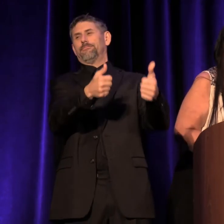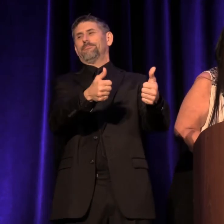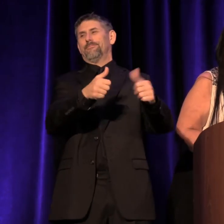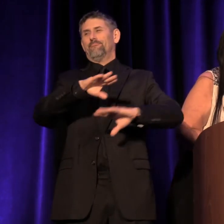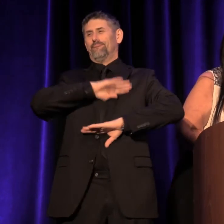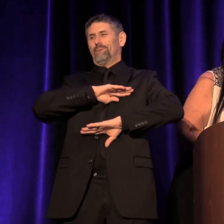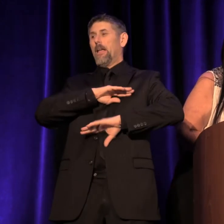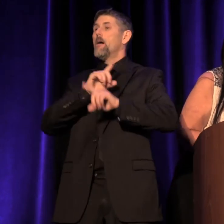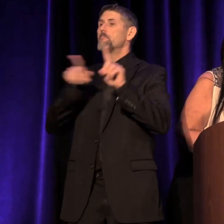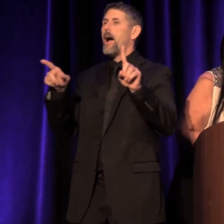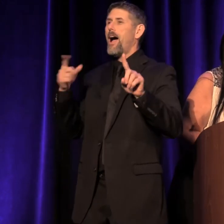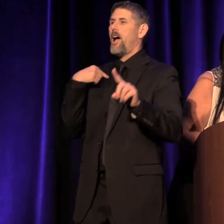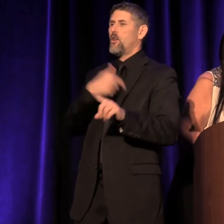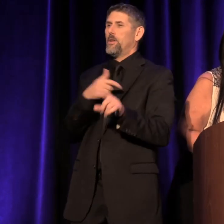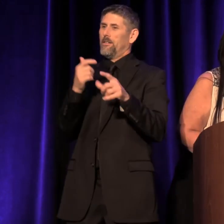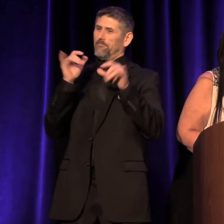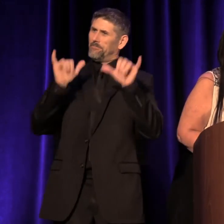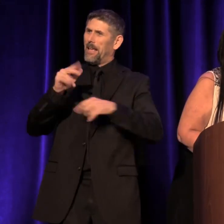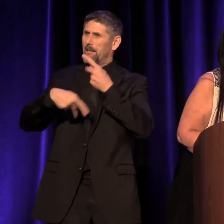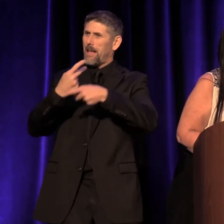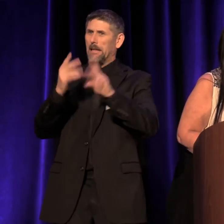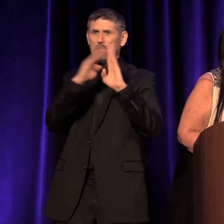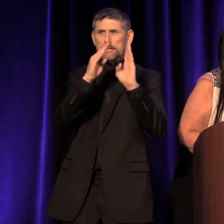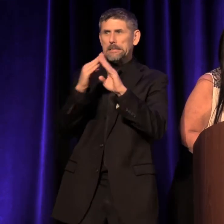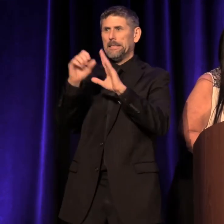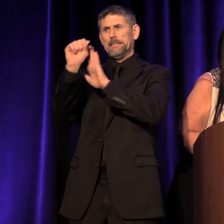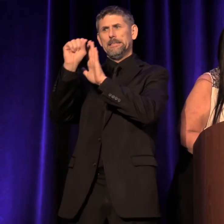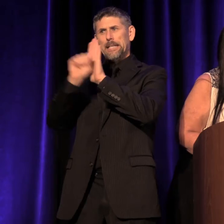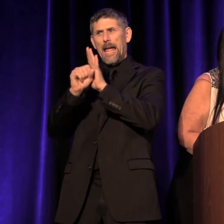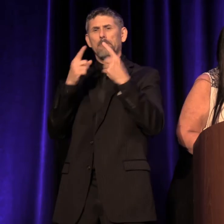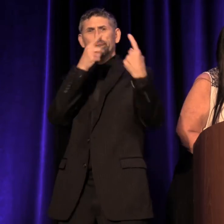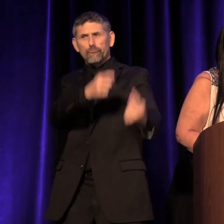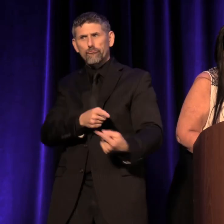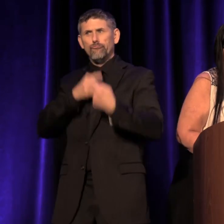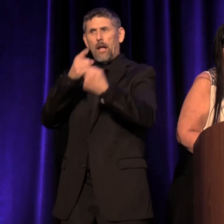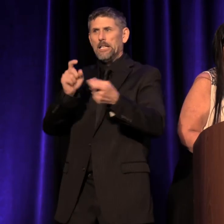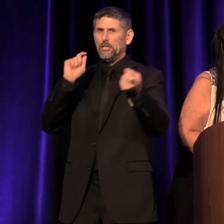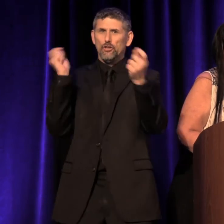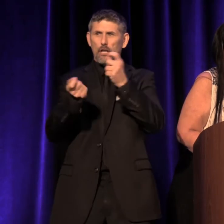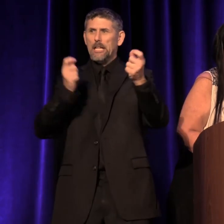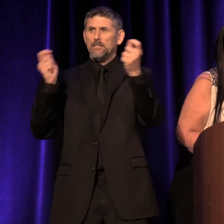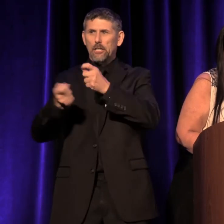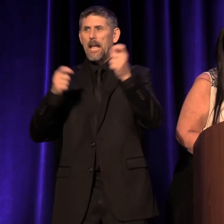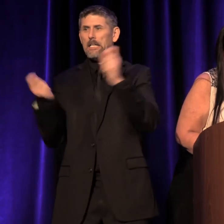But we're the same time a city and a state struggling with a lot of change, and really only beginning to recognize